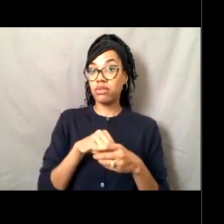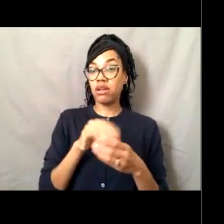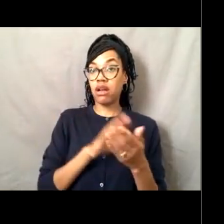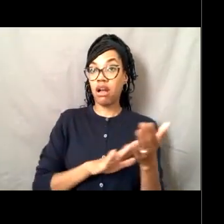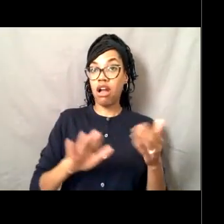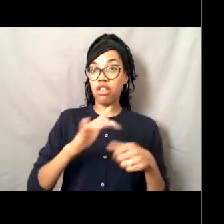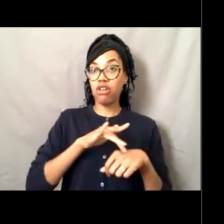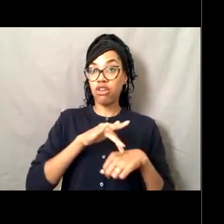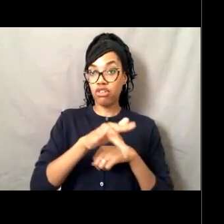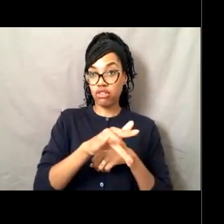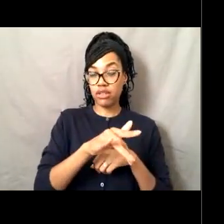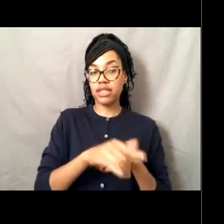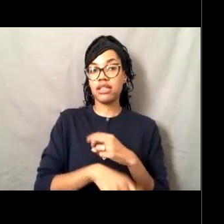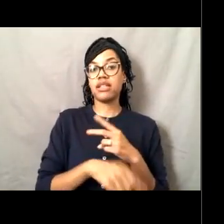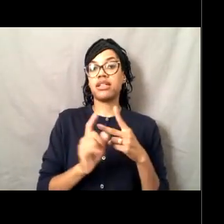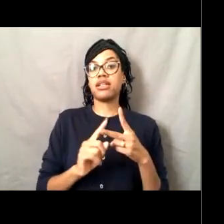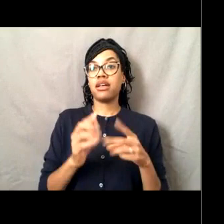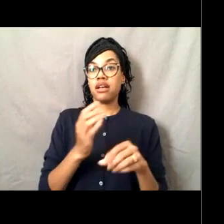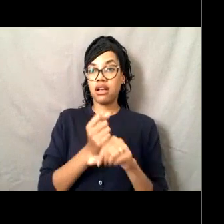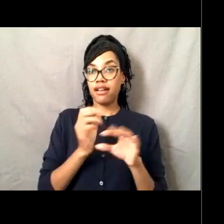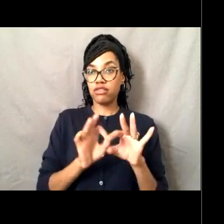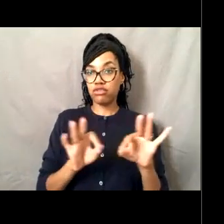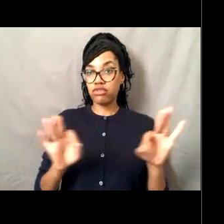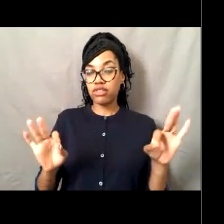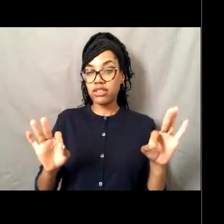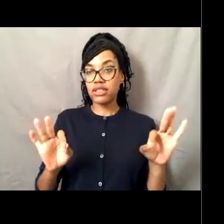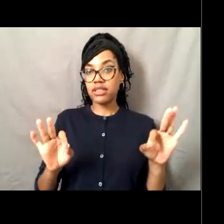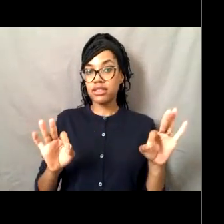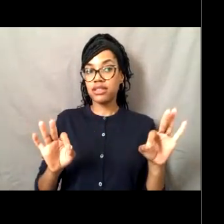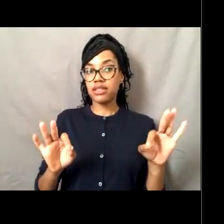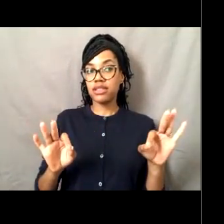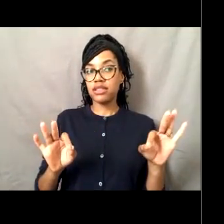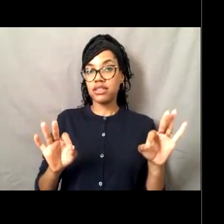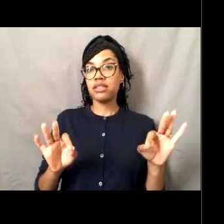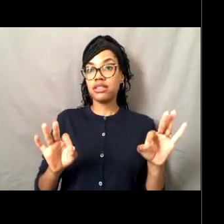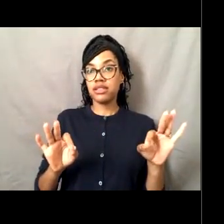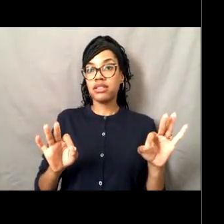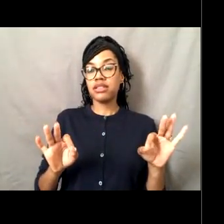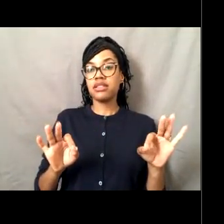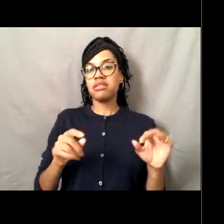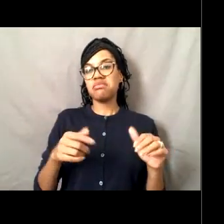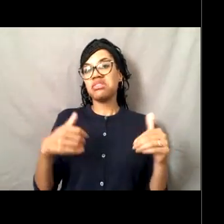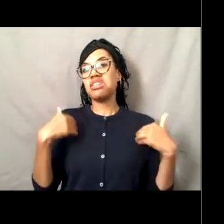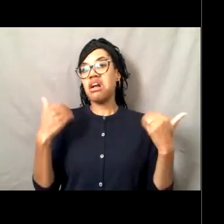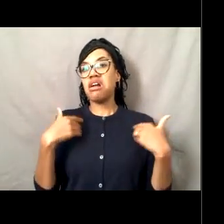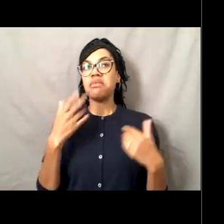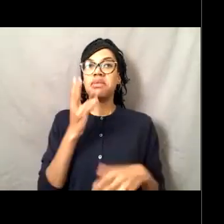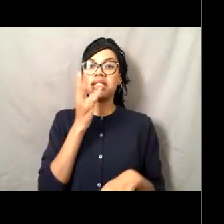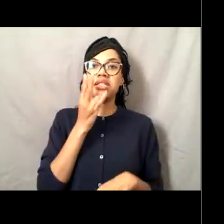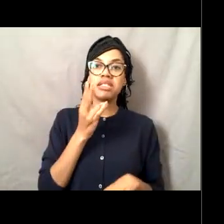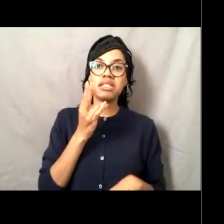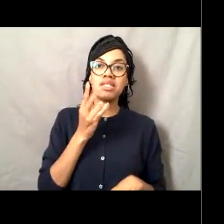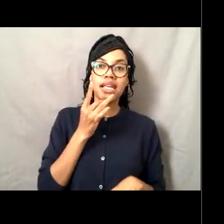if you got your undergraduate degree and you were that young you could join the NOAA Corps?